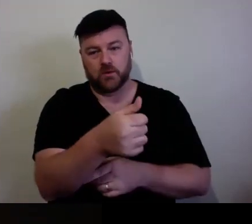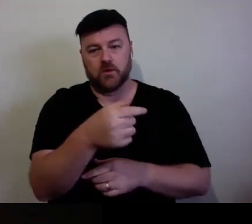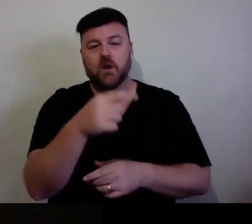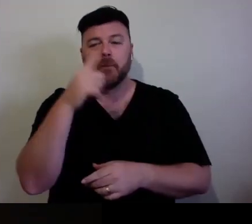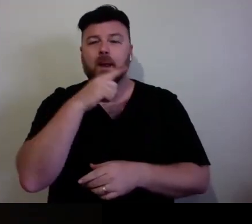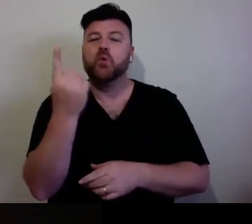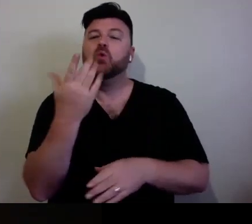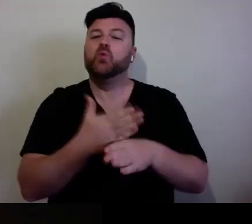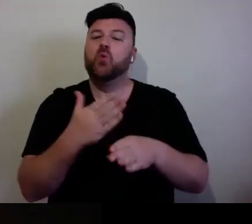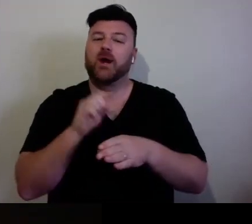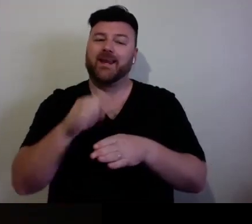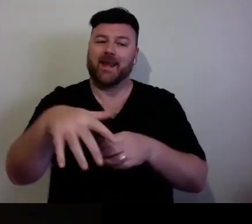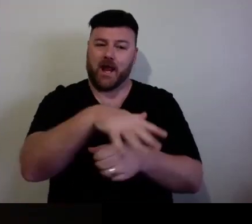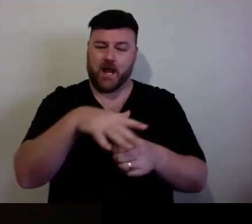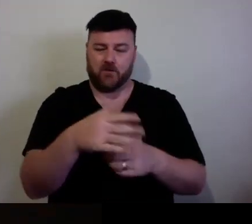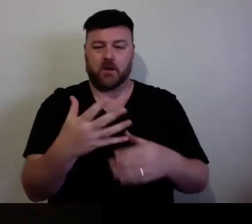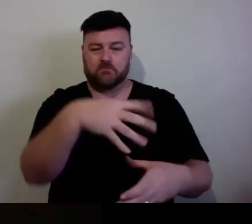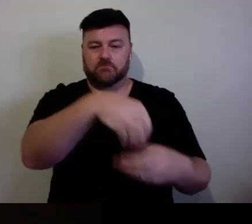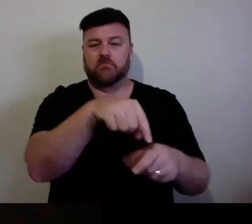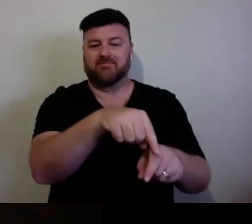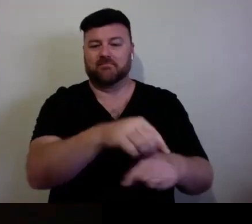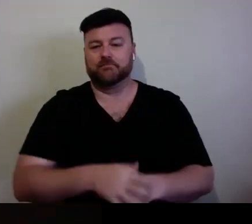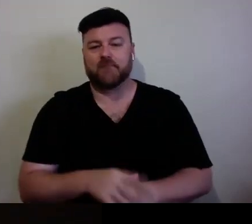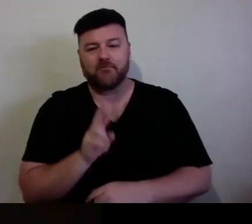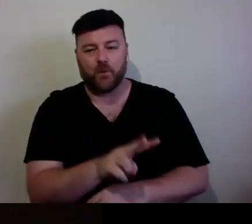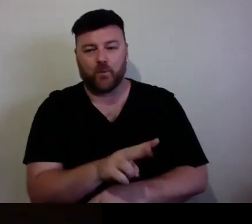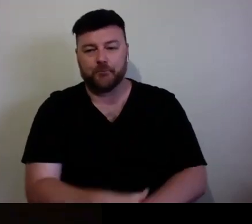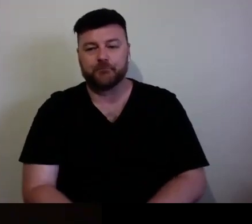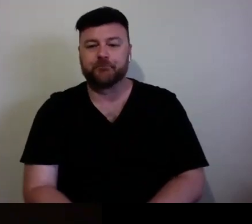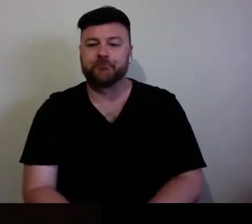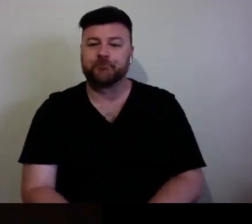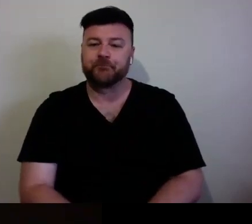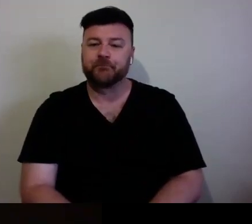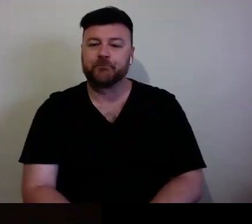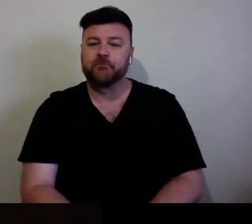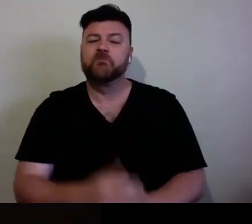KEVIN DU PREEZ: There was a few questions - I won't identify all - there was a few